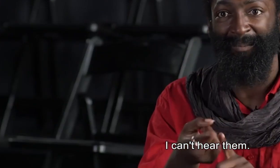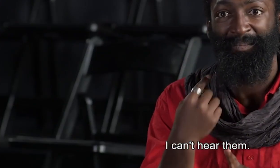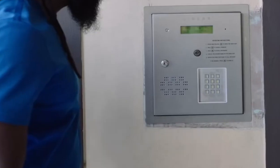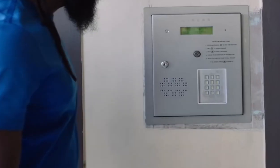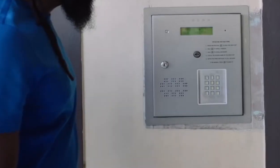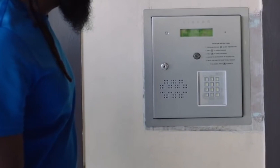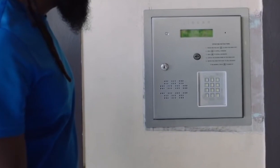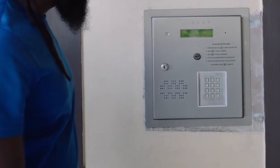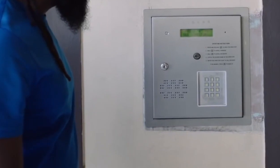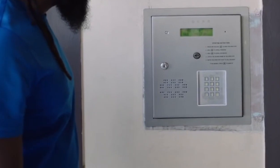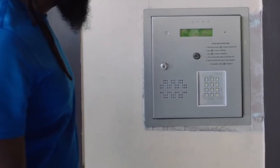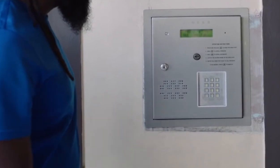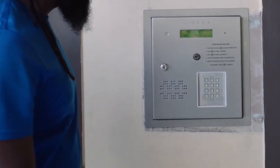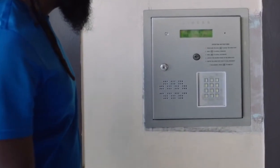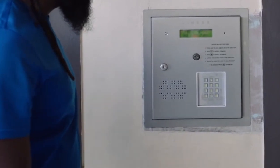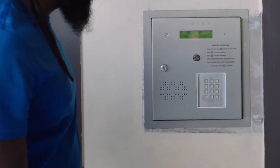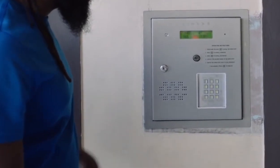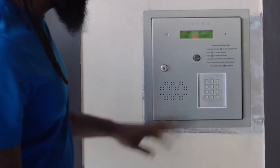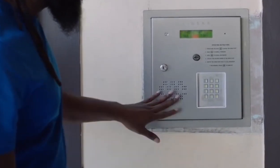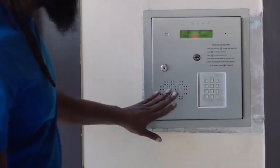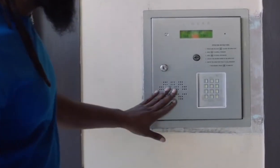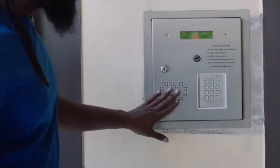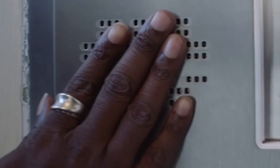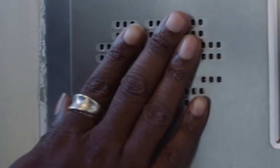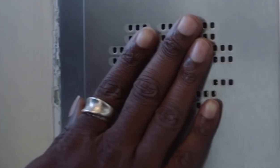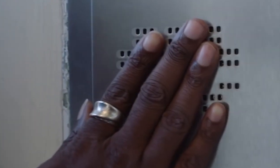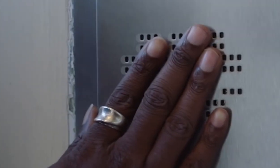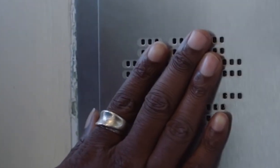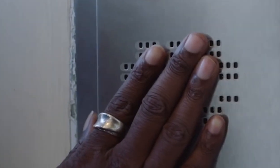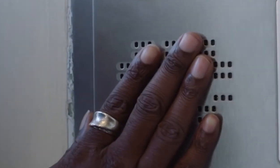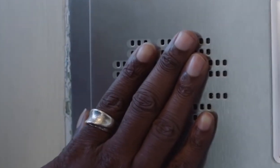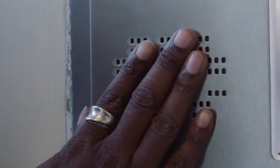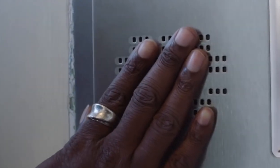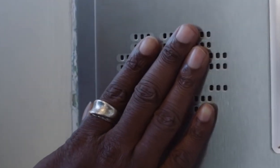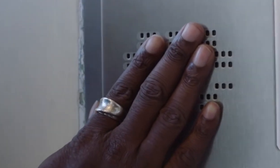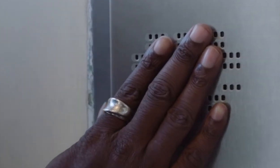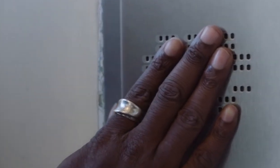Antoine presses his hand over the intercom speaker.